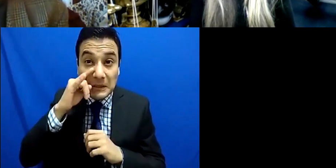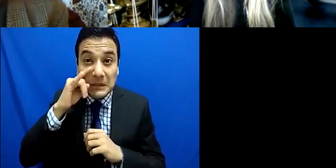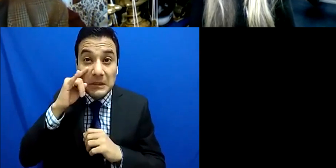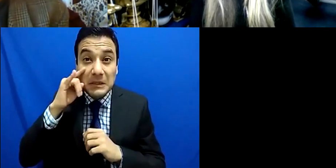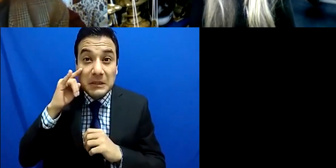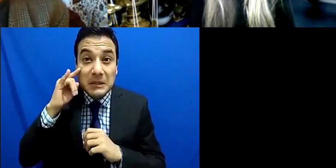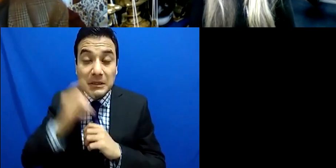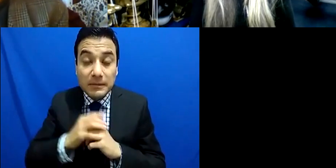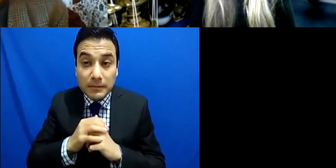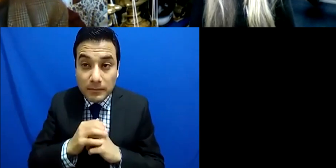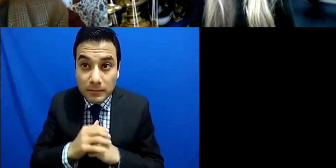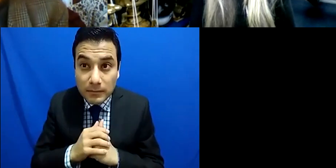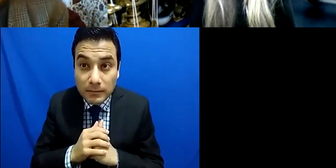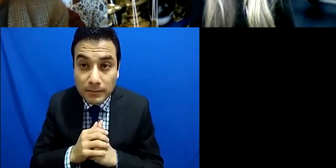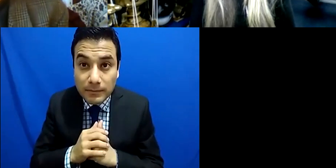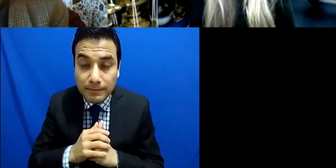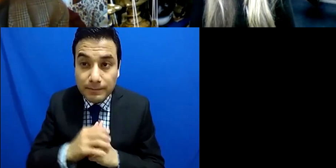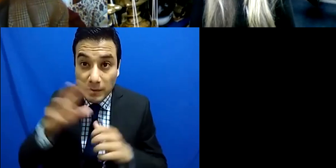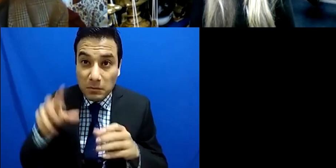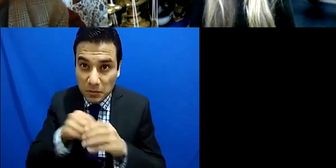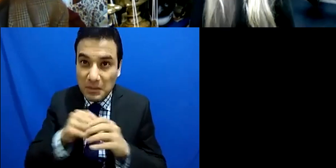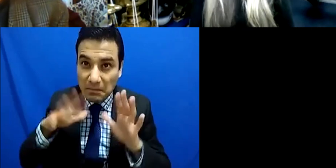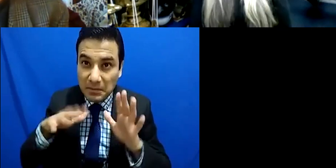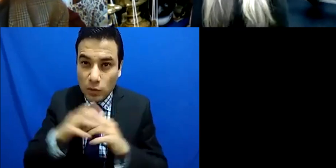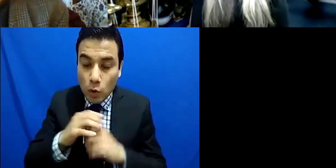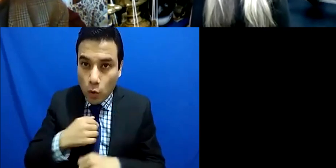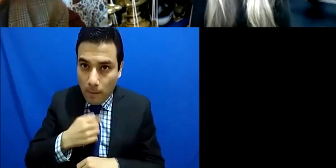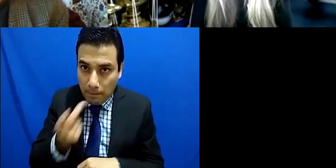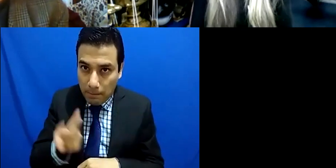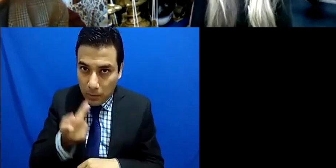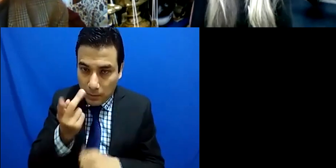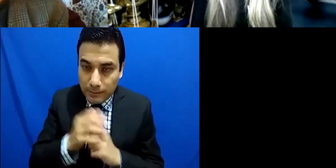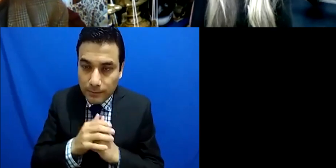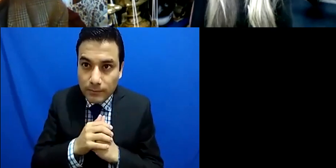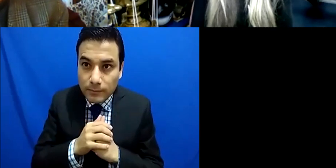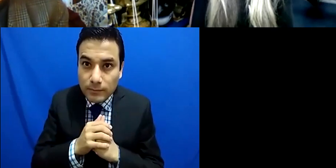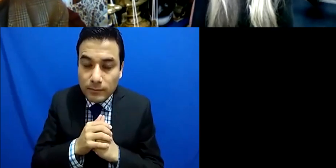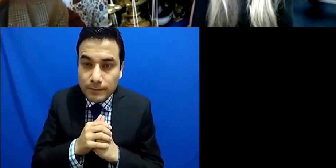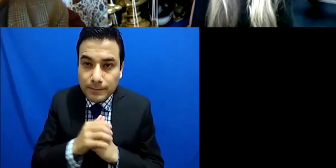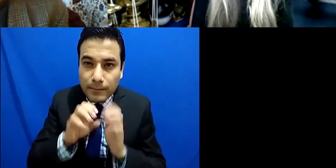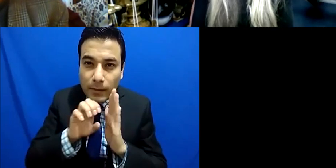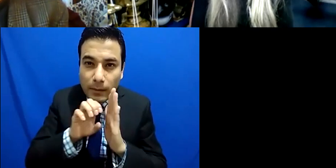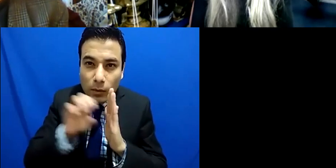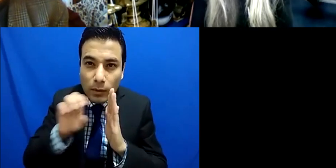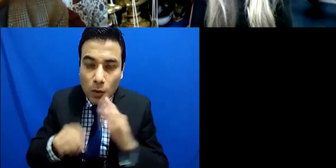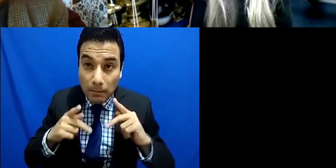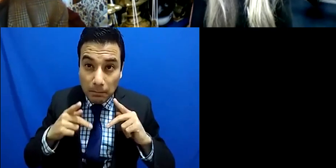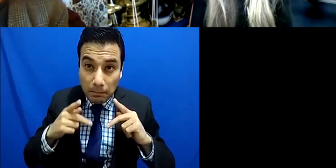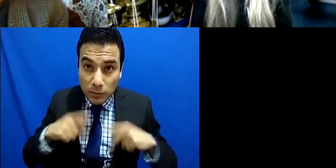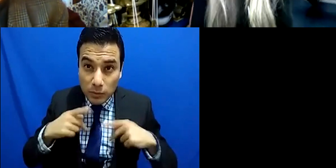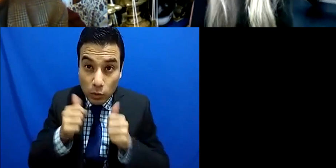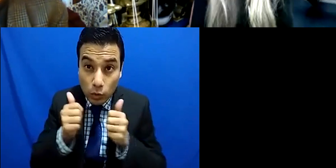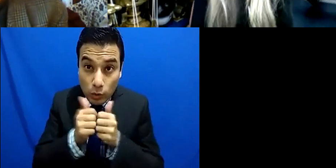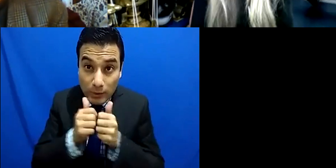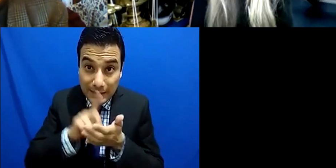be different from people with disability generally, does that difference make sense?